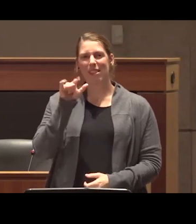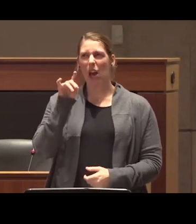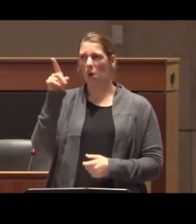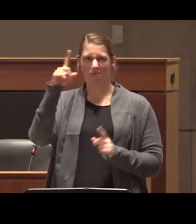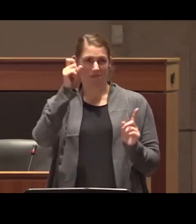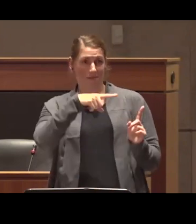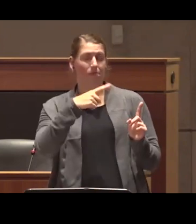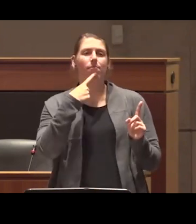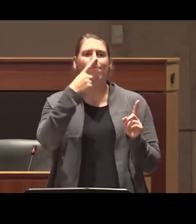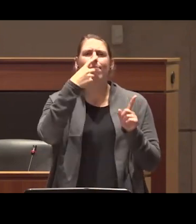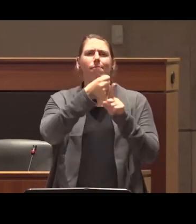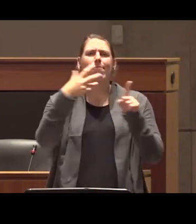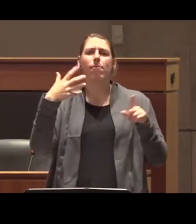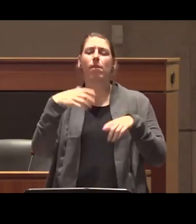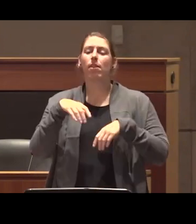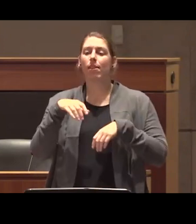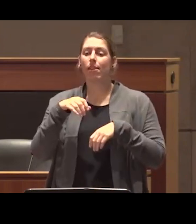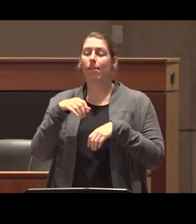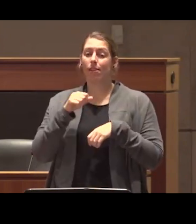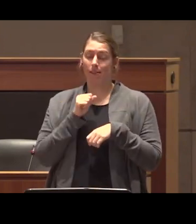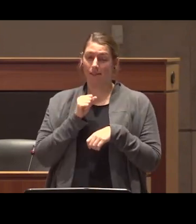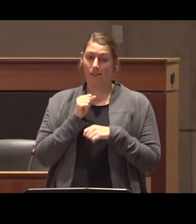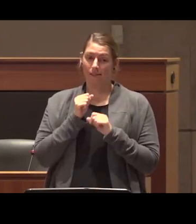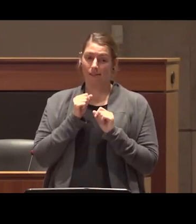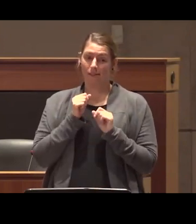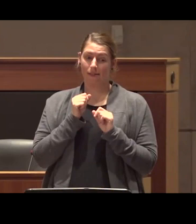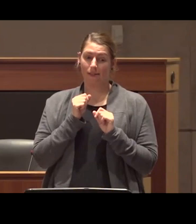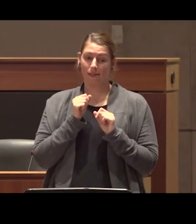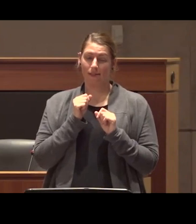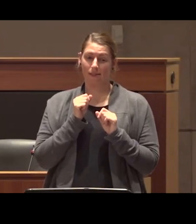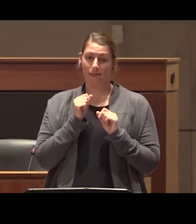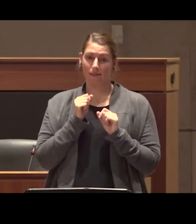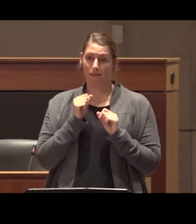more to the connection between weaponized youth weaponizing youth EG and the temperance propaganda